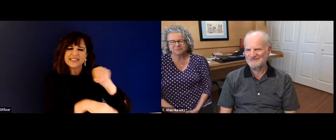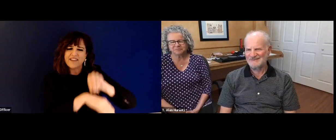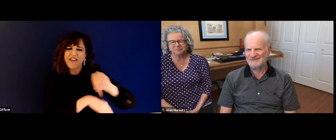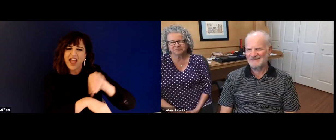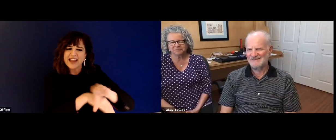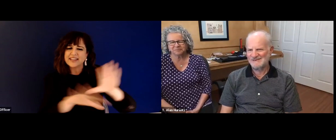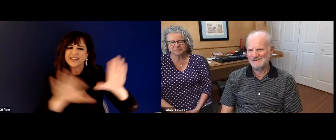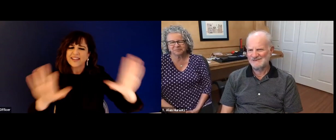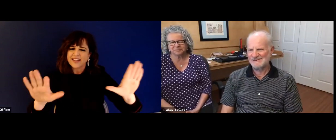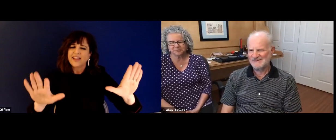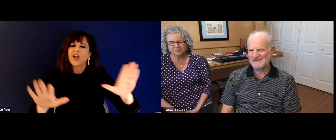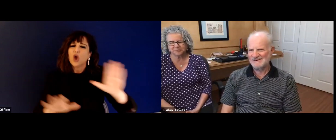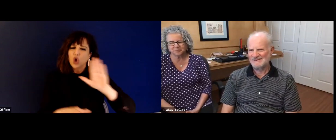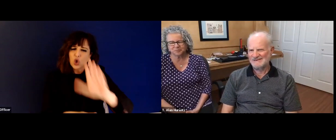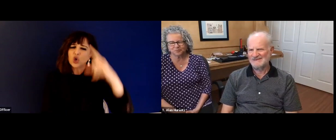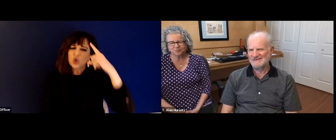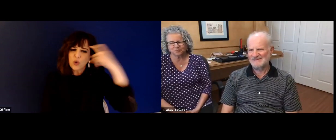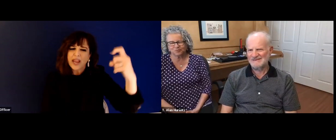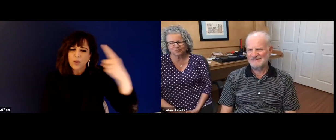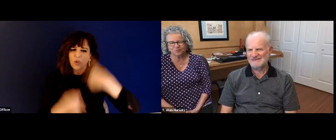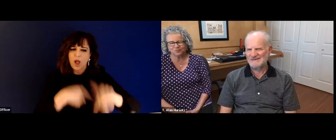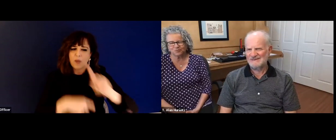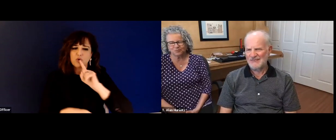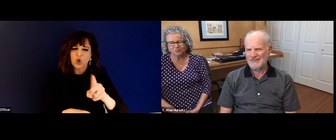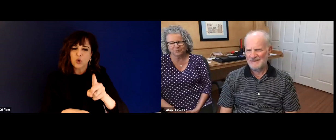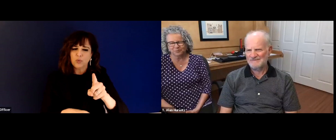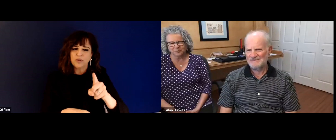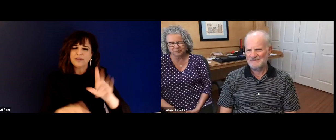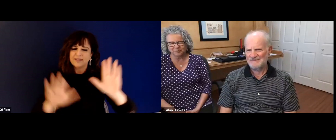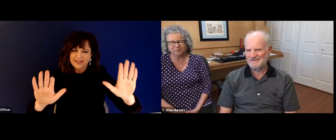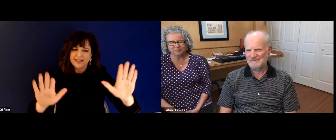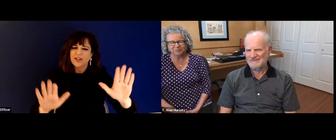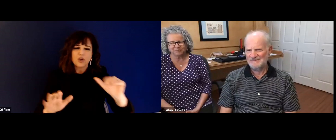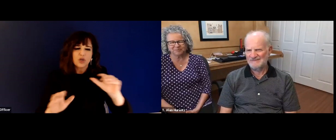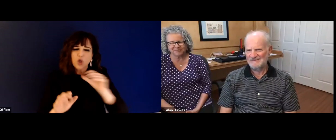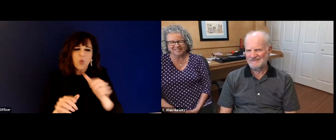that job that you want, don't give up, keep going continue on